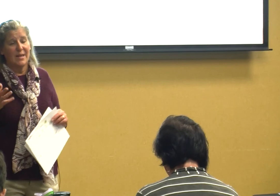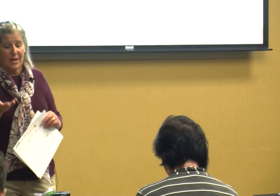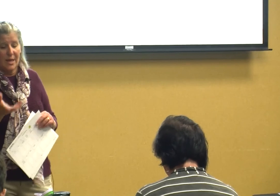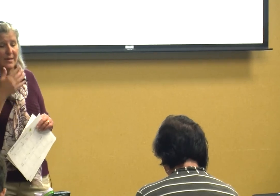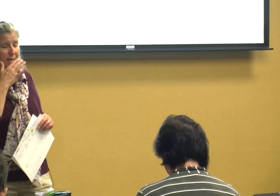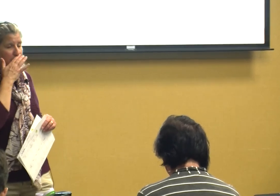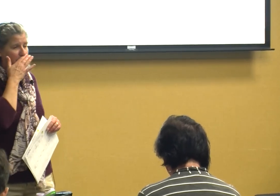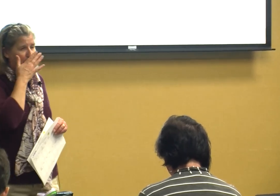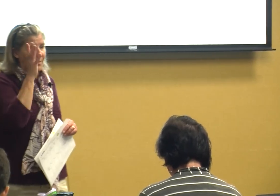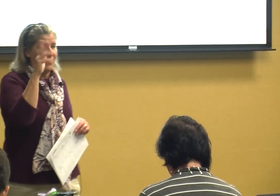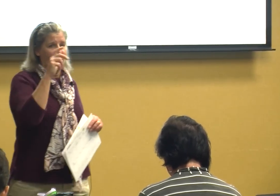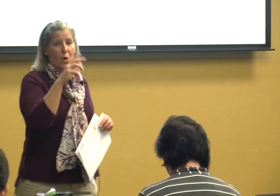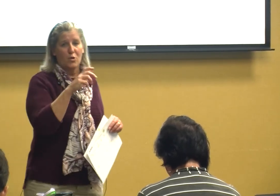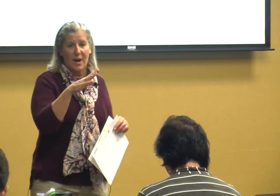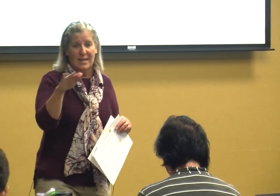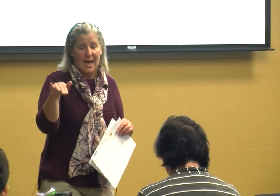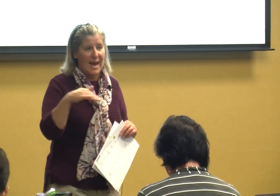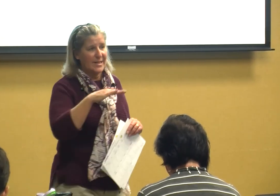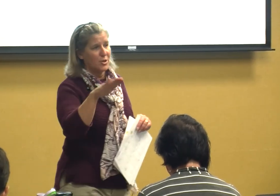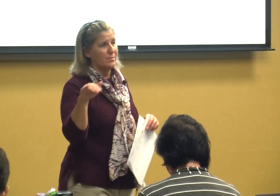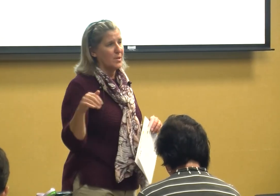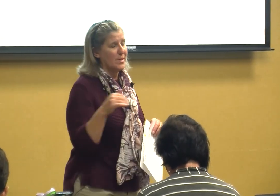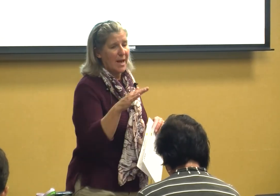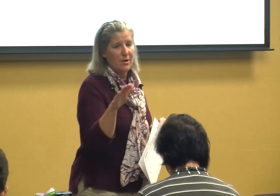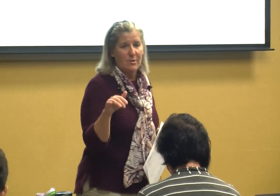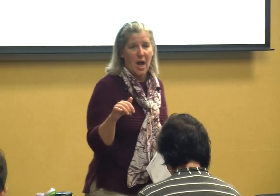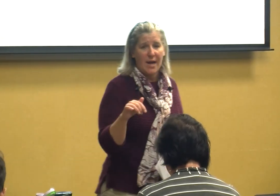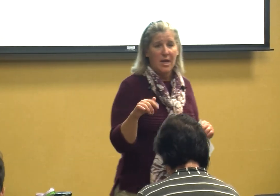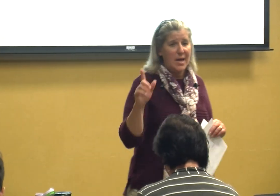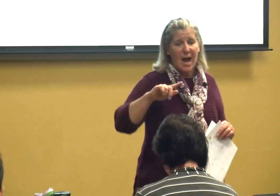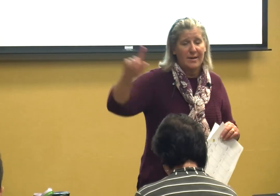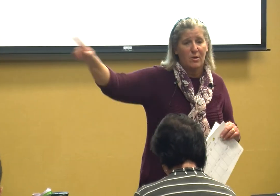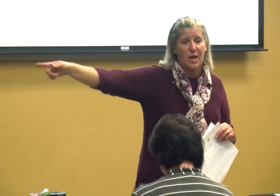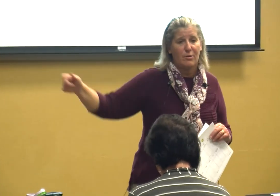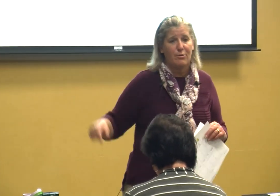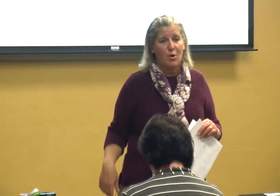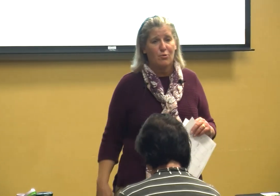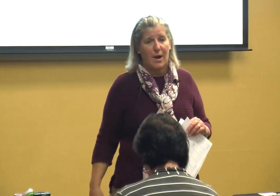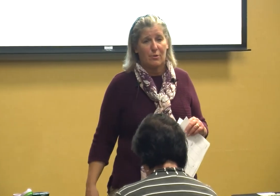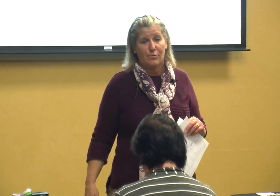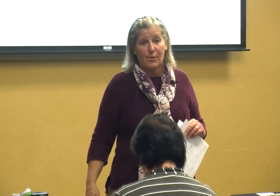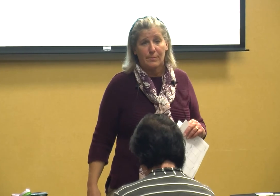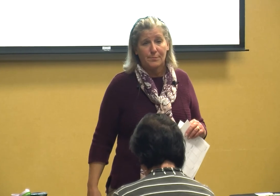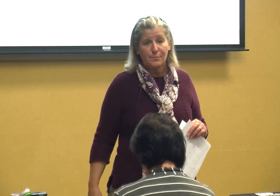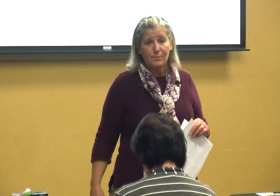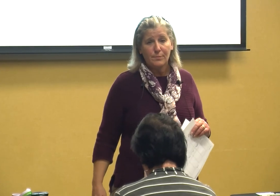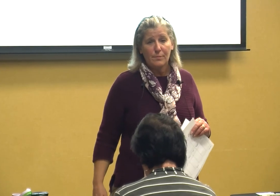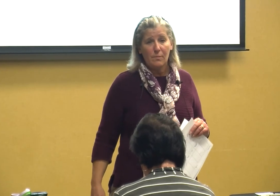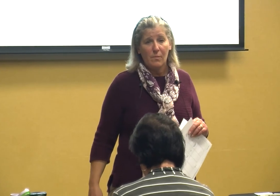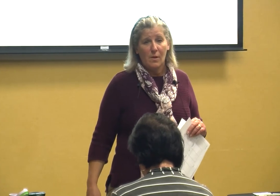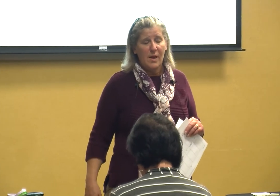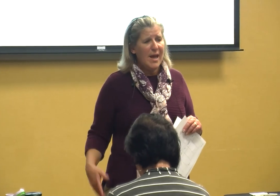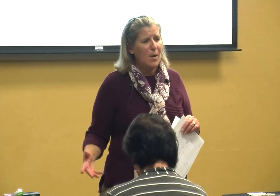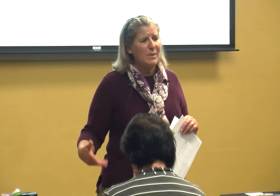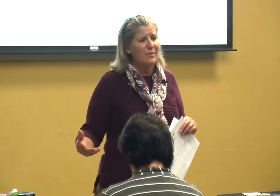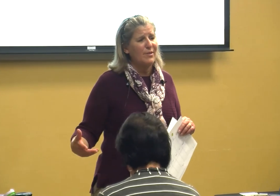the kids in third grade age so he's eight or nine I'd go to other third graders help me to figure